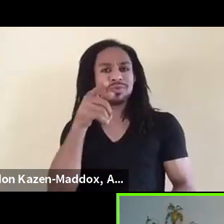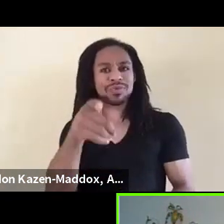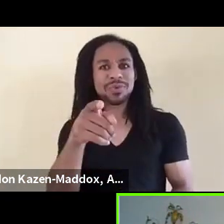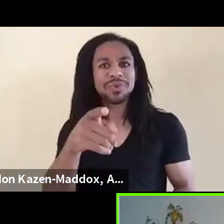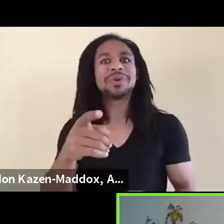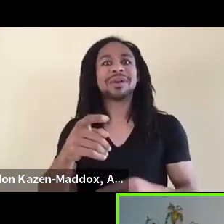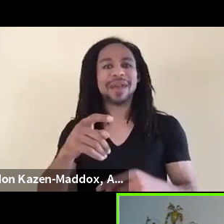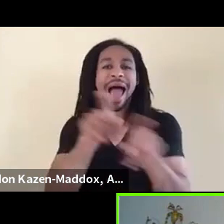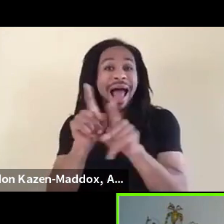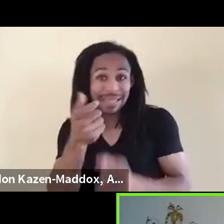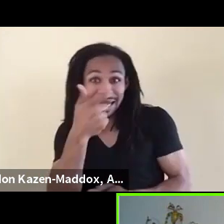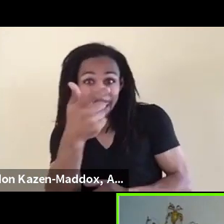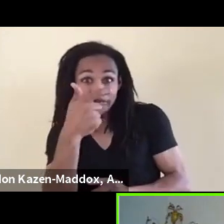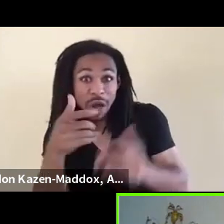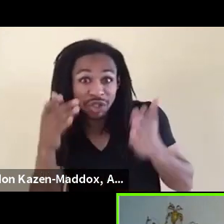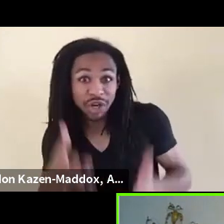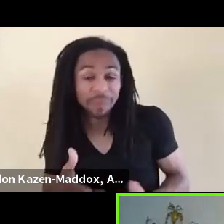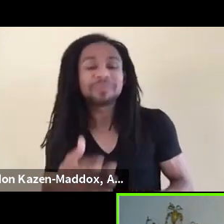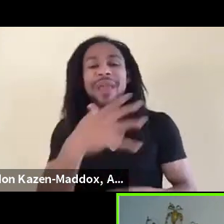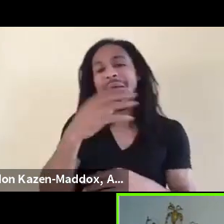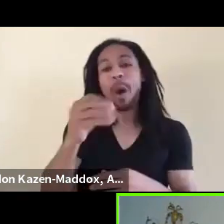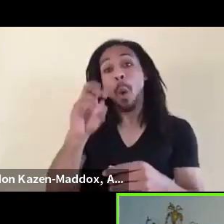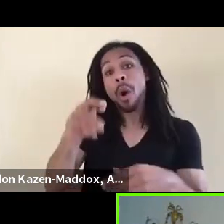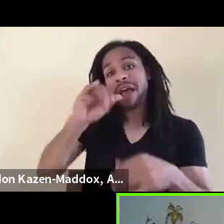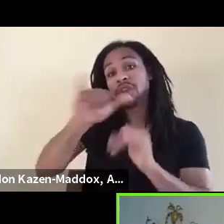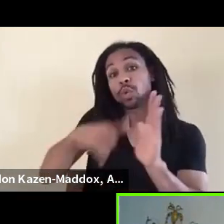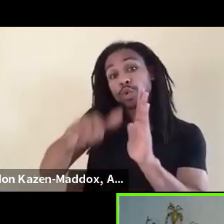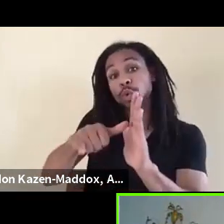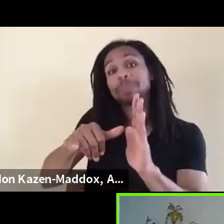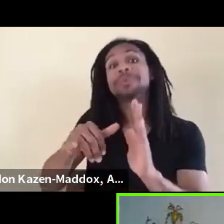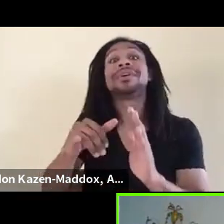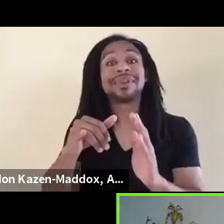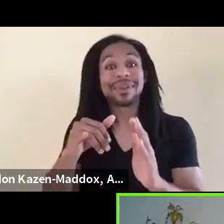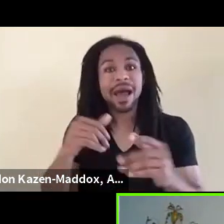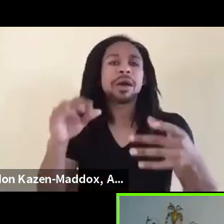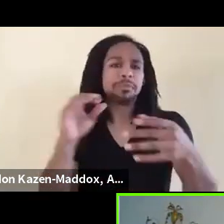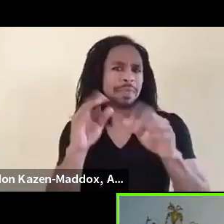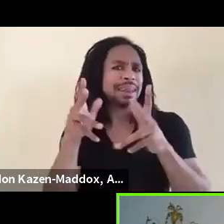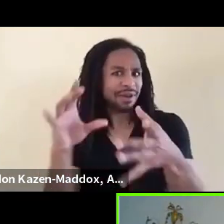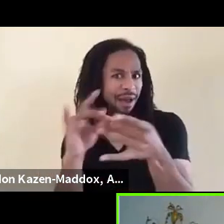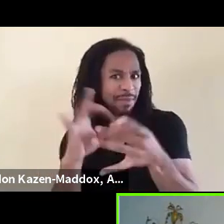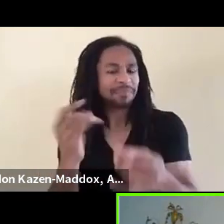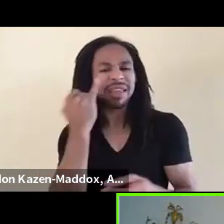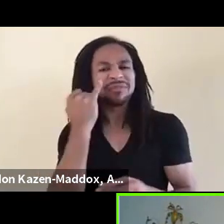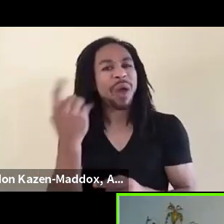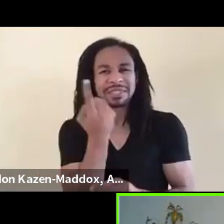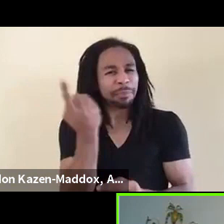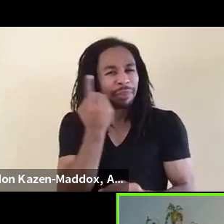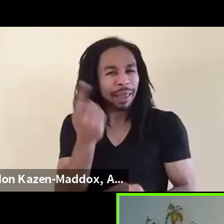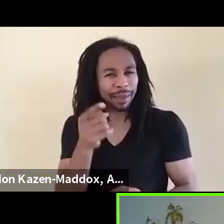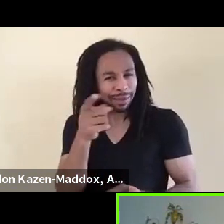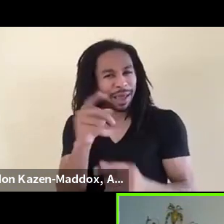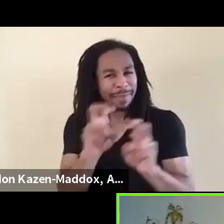or in the comments if you're on YouTube. If there was something in particular that resonated with you, a charge to accountability